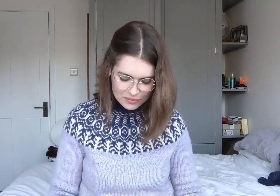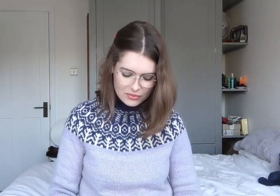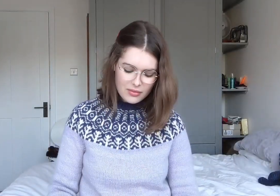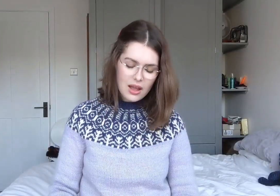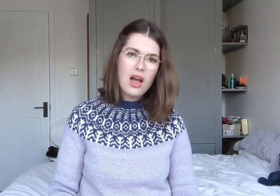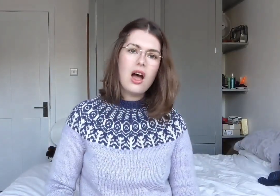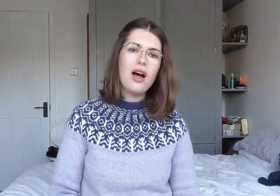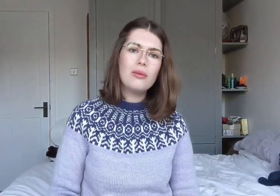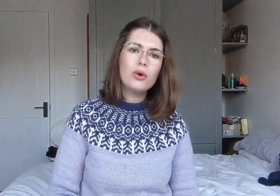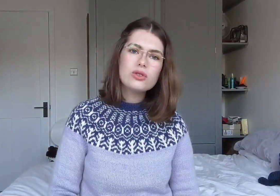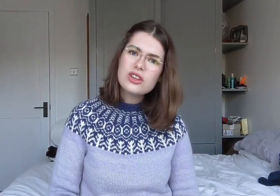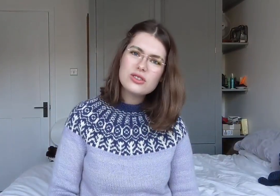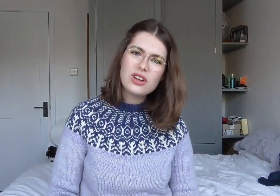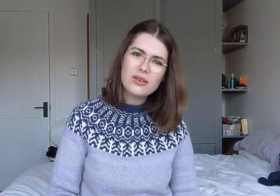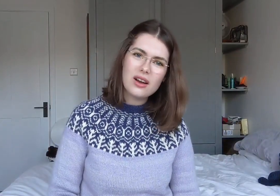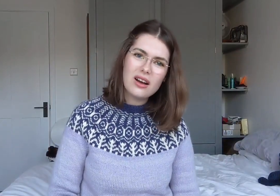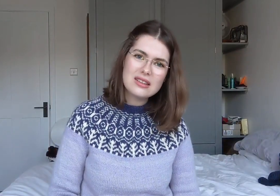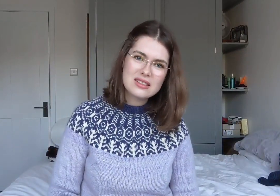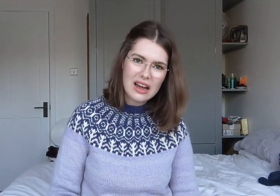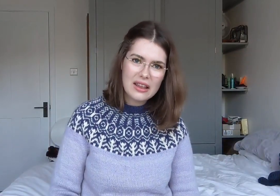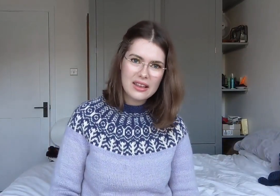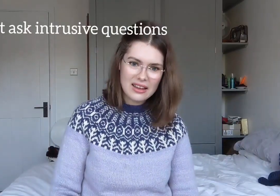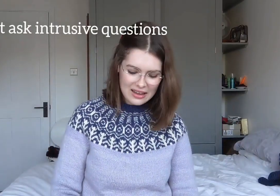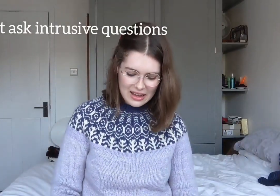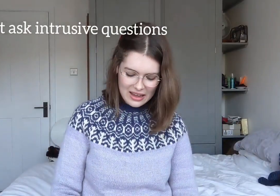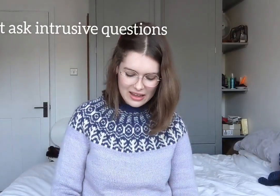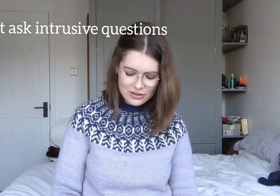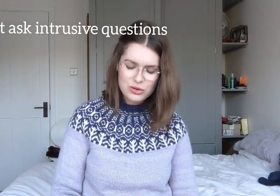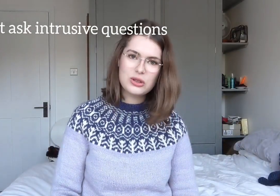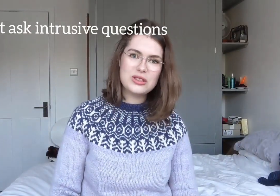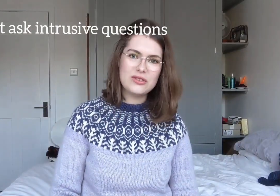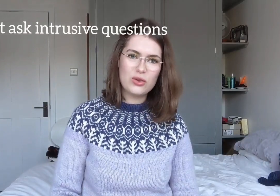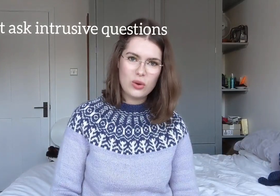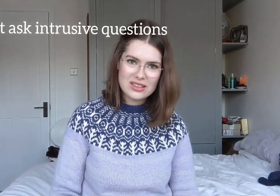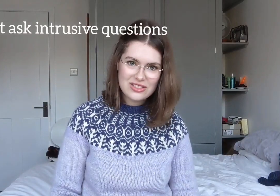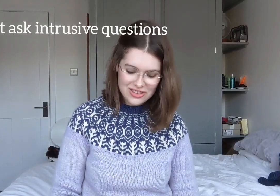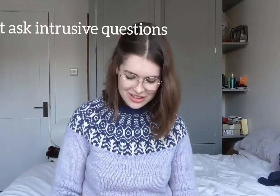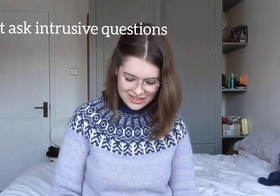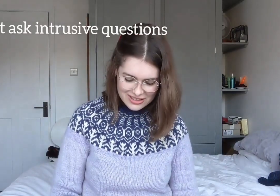Also, don't ask other intrusive questions.